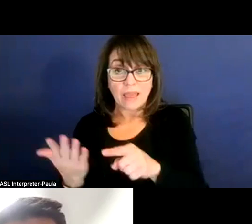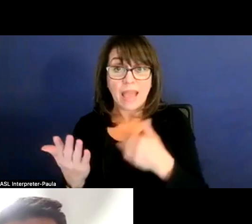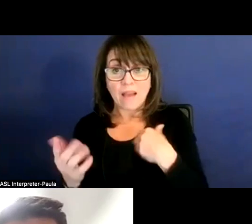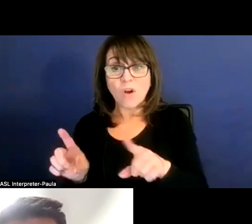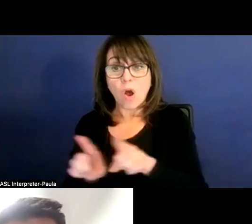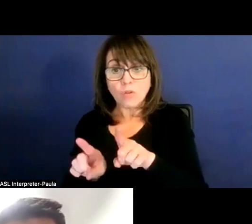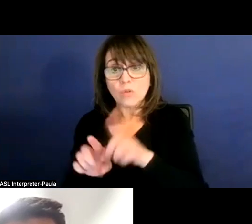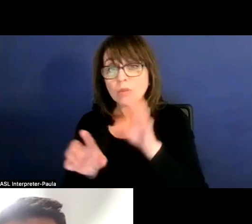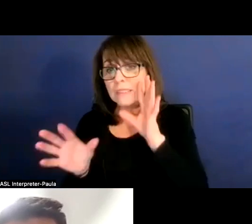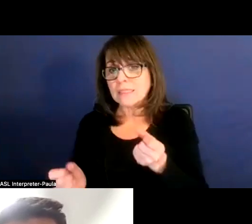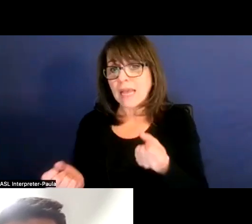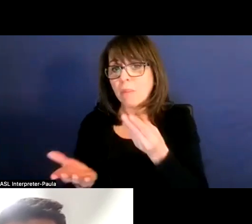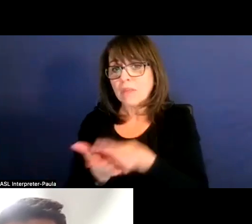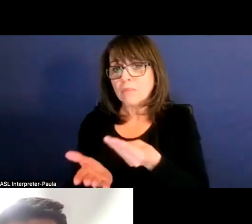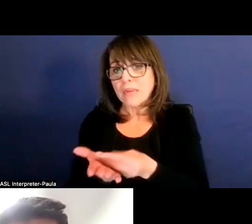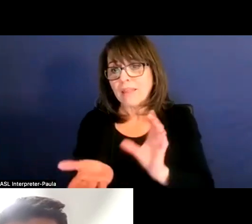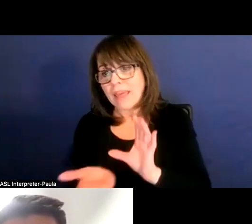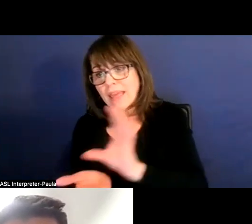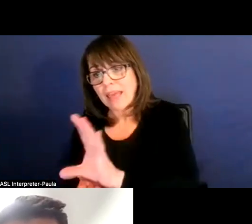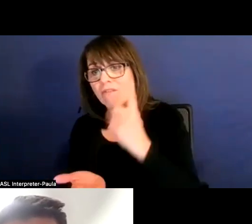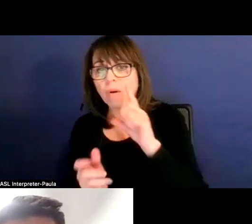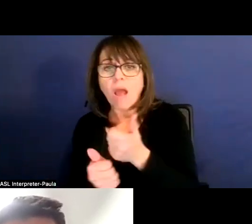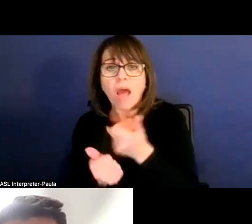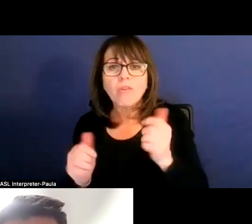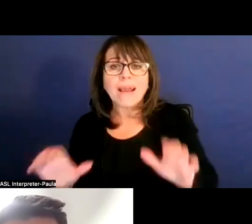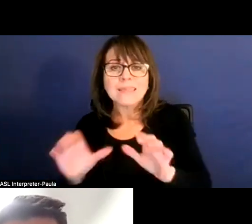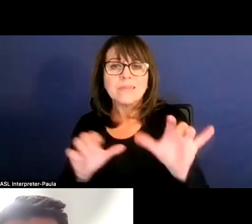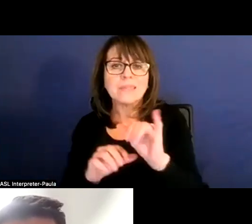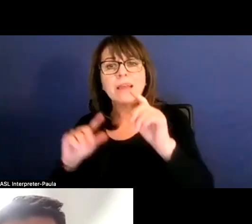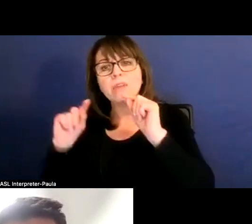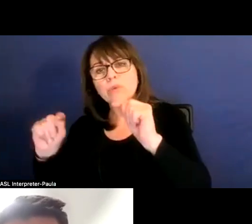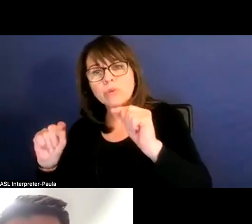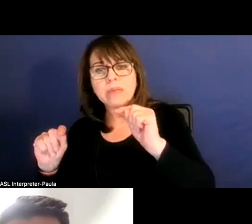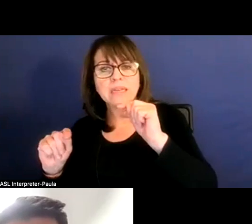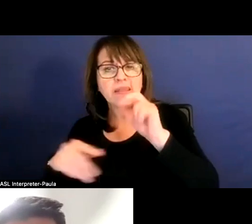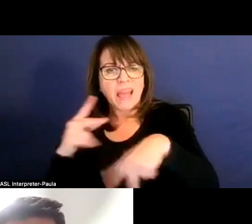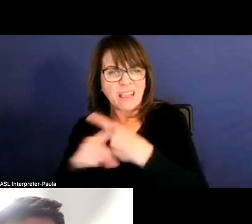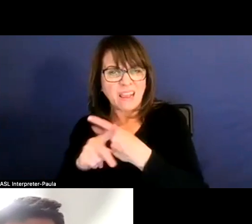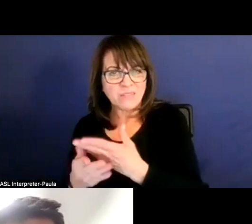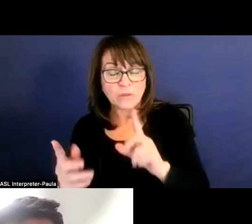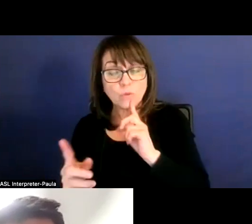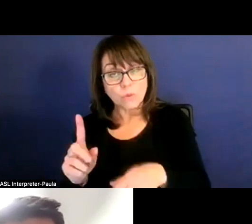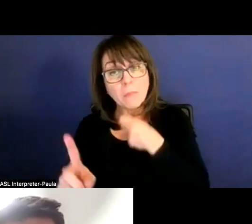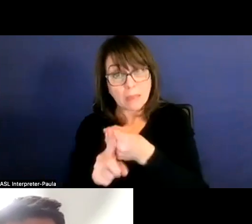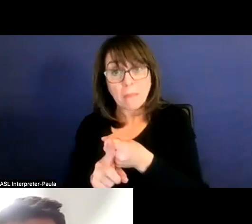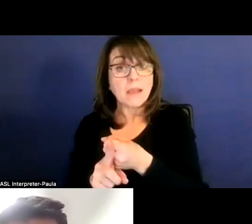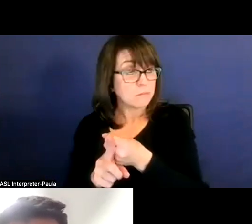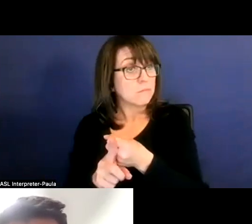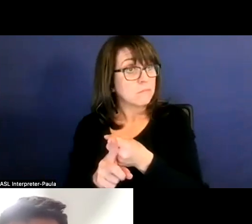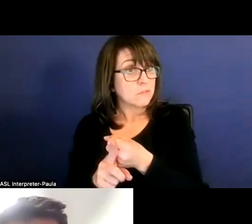of funding they receive for other activities, like tutoring and things like that. So it's definitely a big impact on making sure that we get those students.